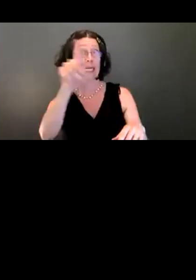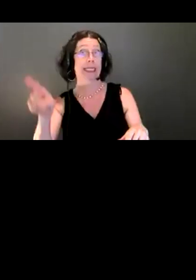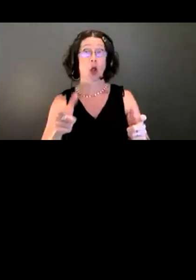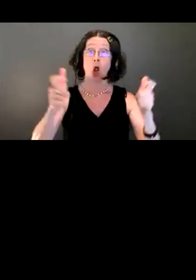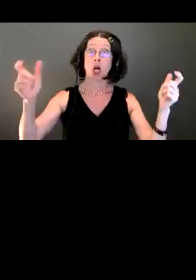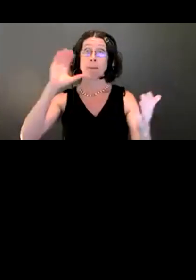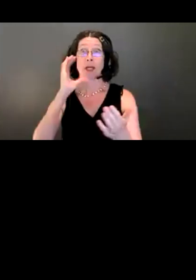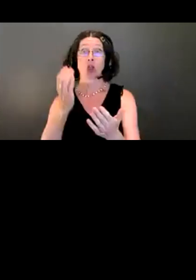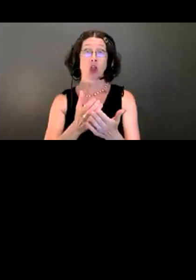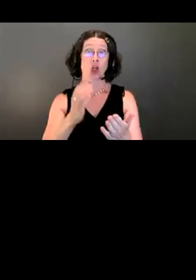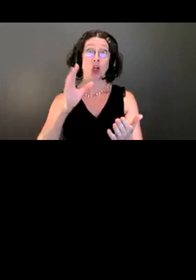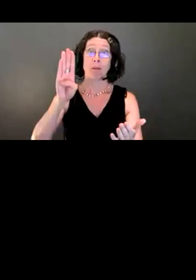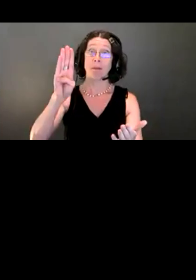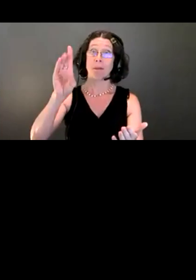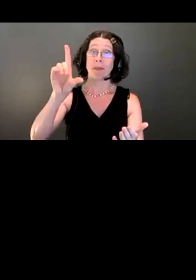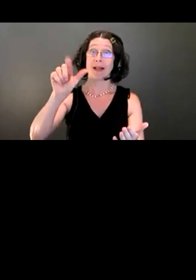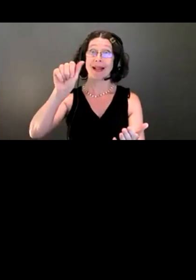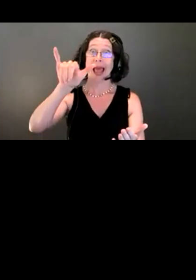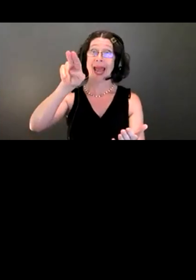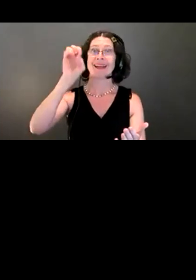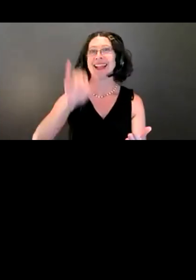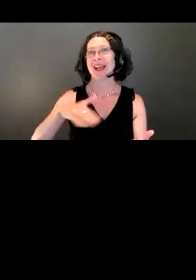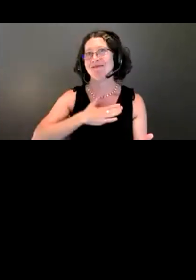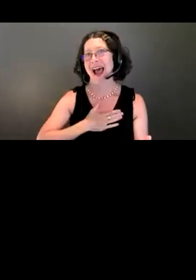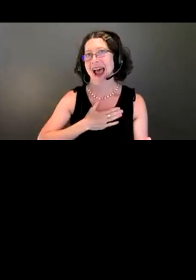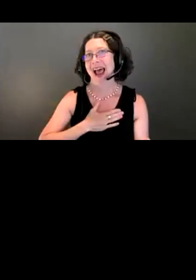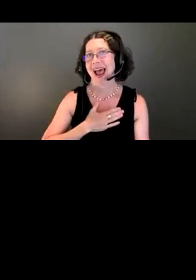I'm always so impressed by Blayne.